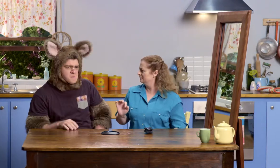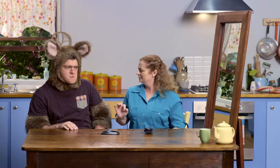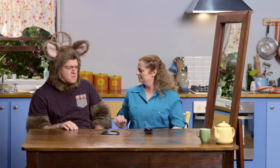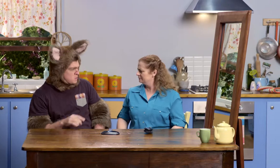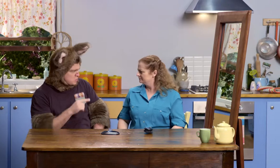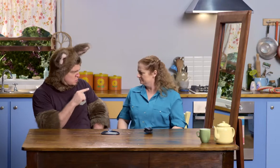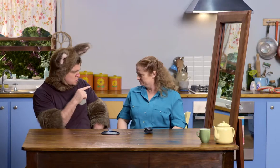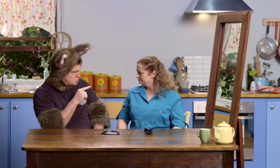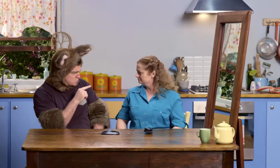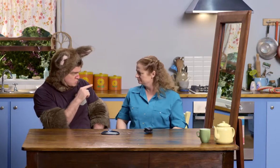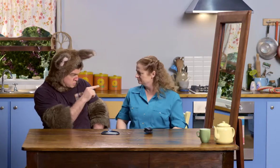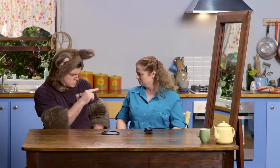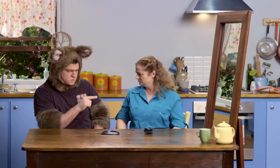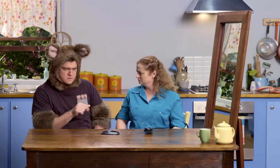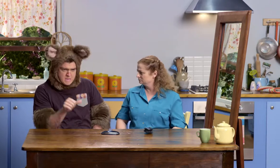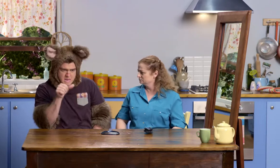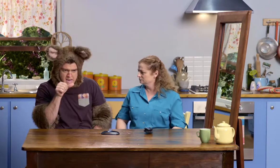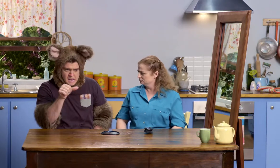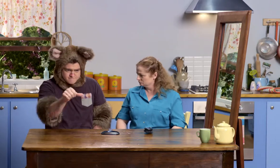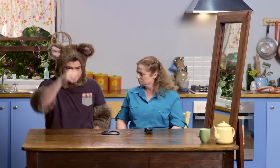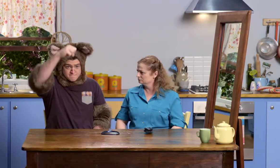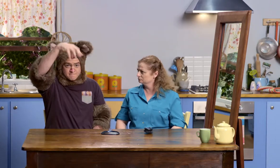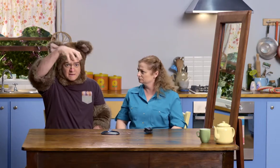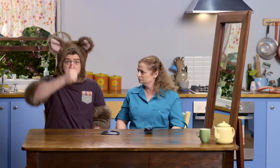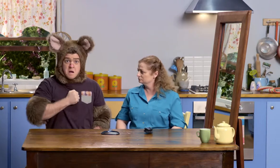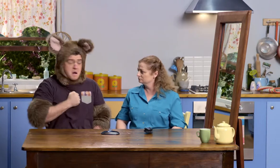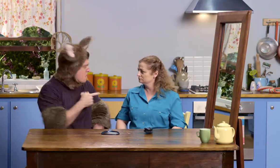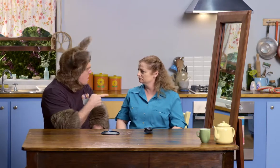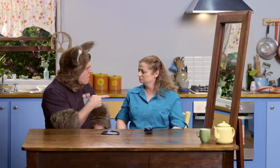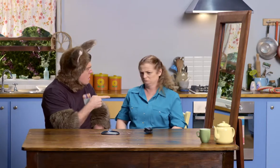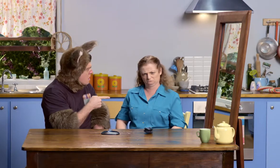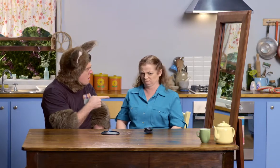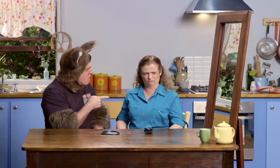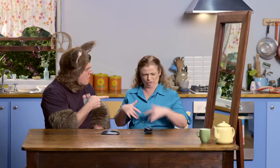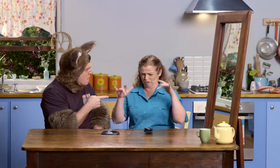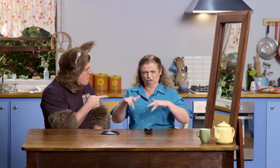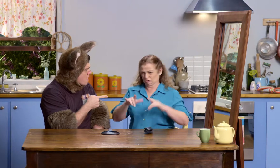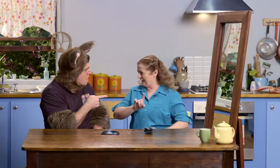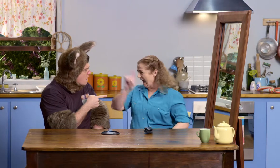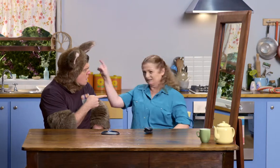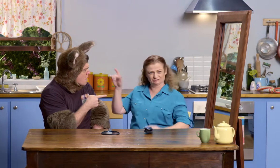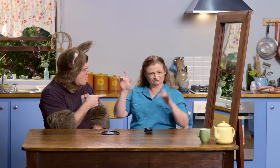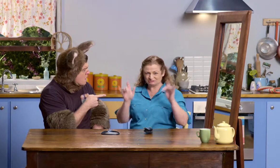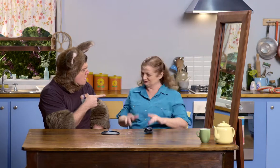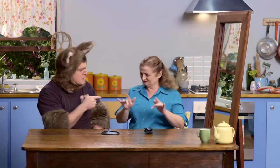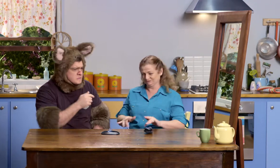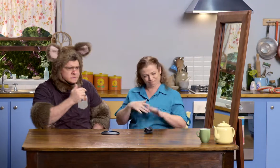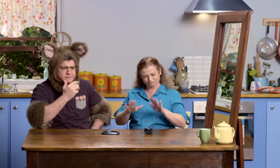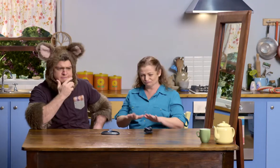Hmm. Did you press my doorbell? No. I haven't been outside at all.